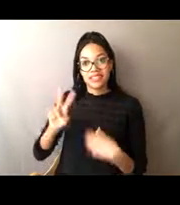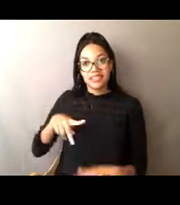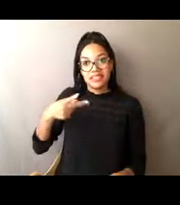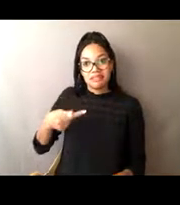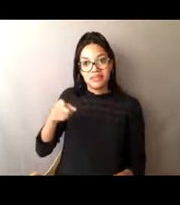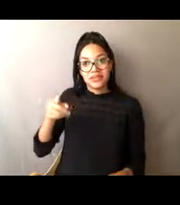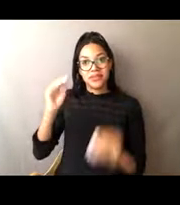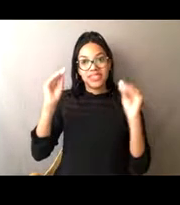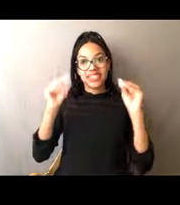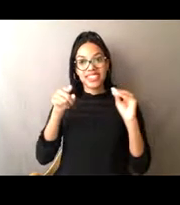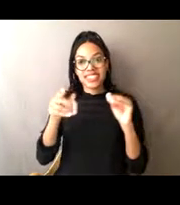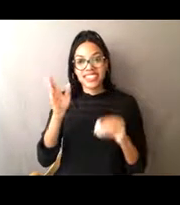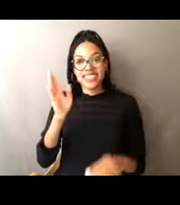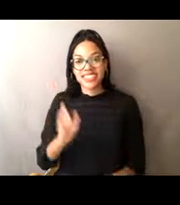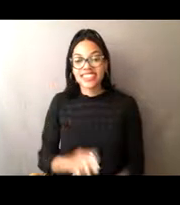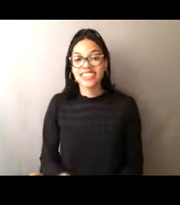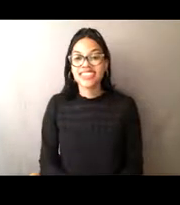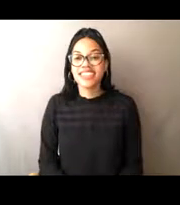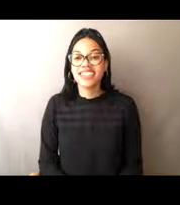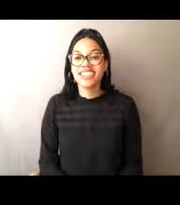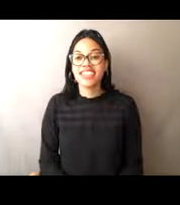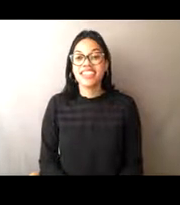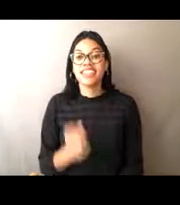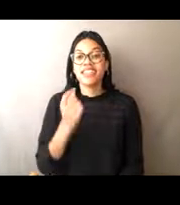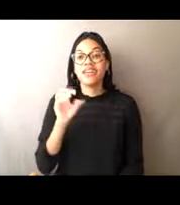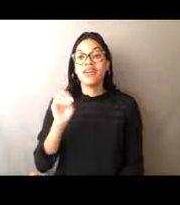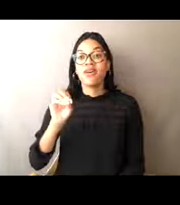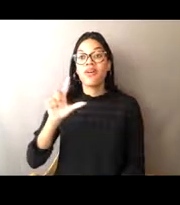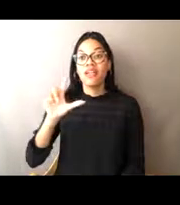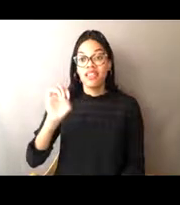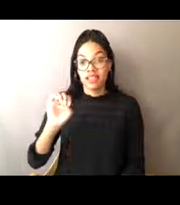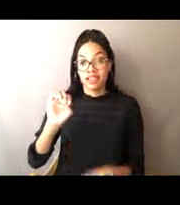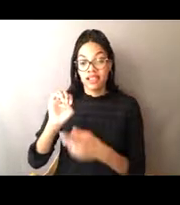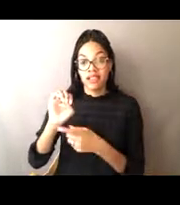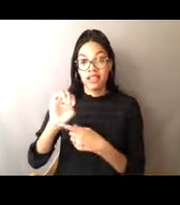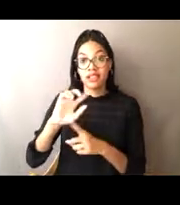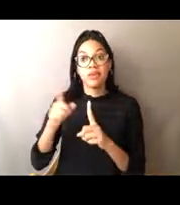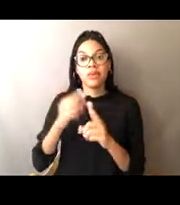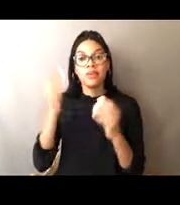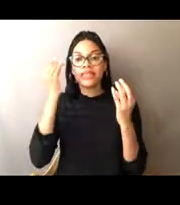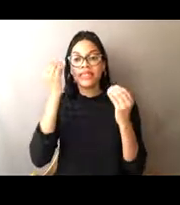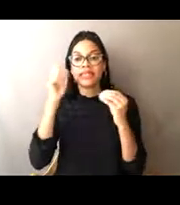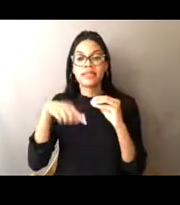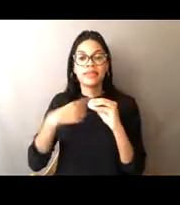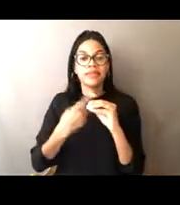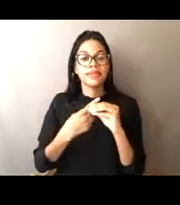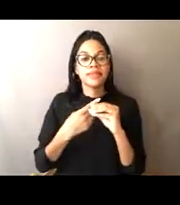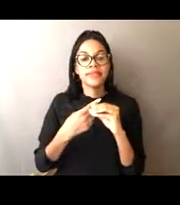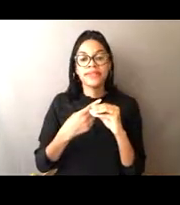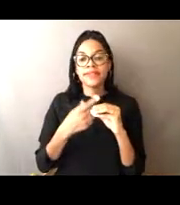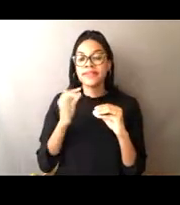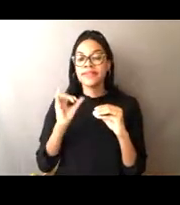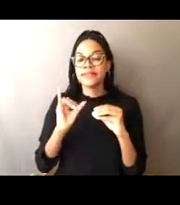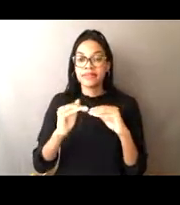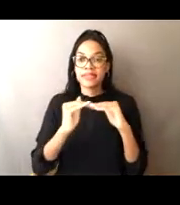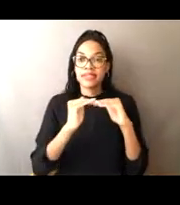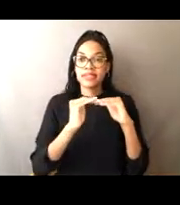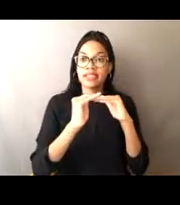So the Office of Law Enforcement, when we think about sustainable and we think about sustainable populations,